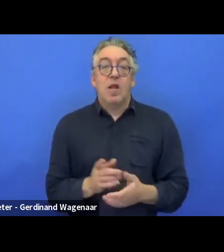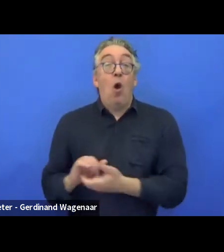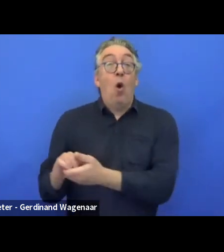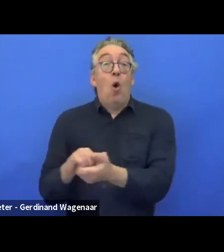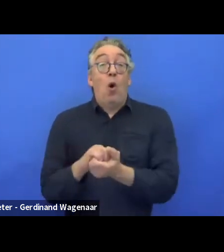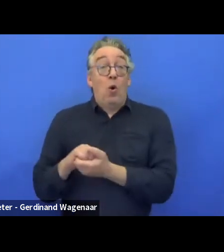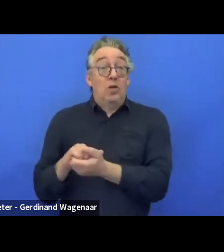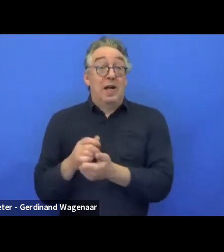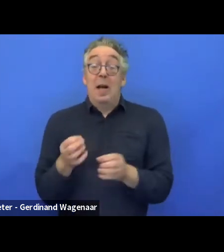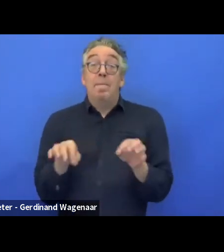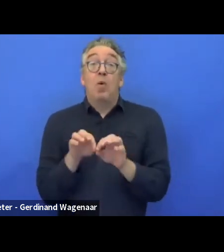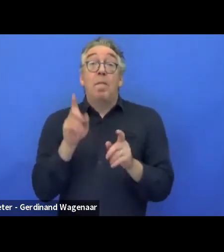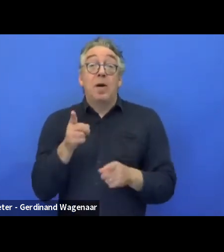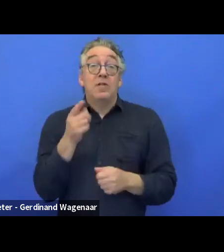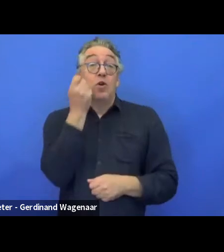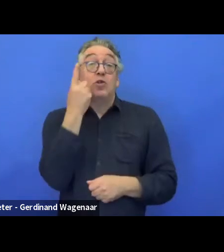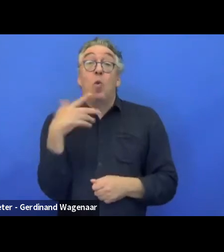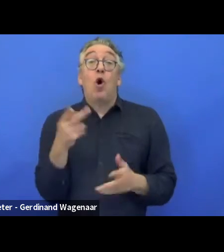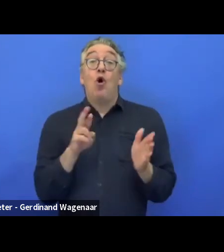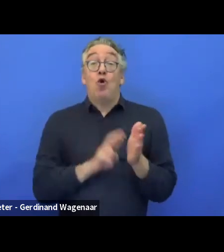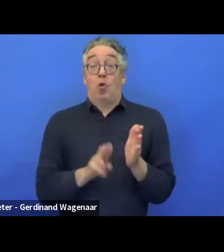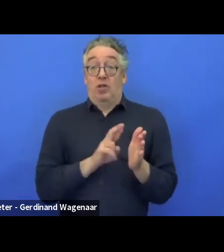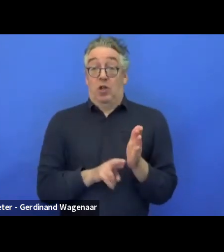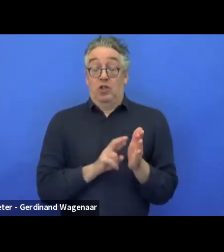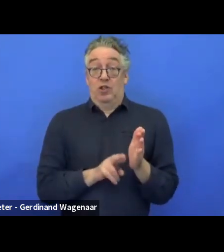Research that we do is not what you buy tomorrow on Amazon.